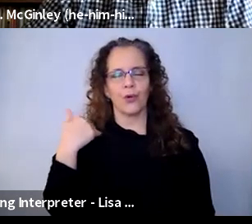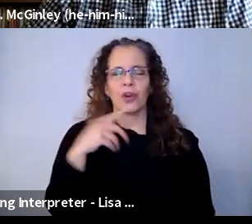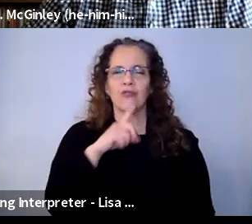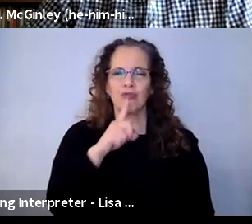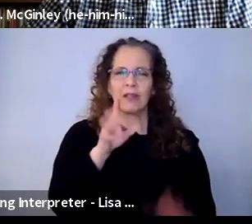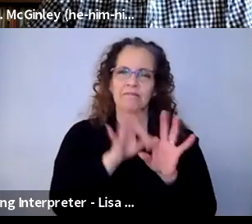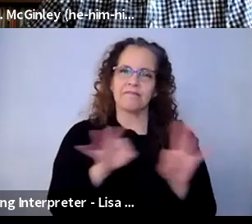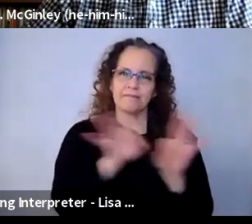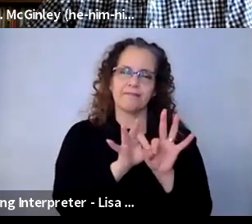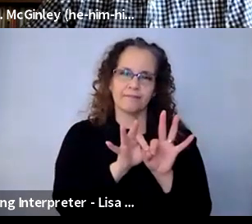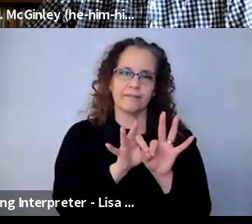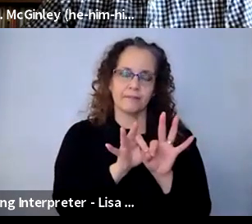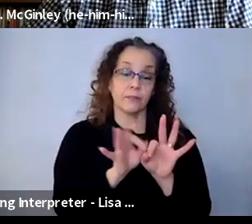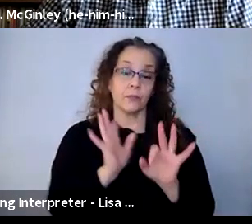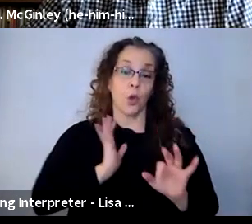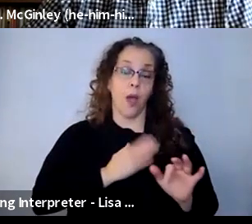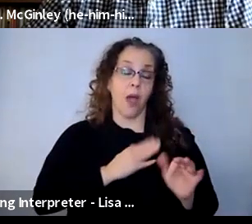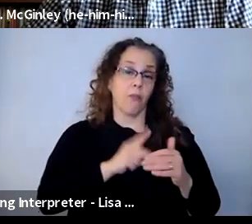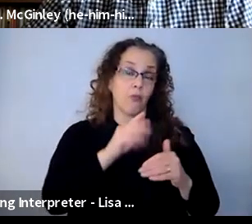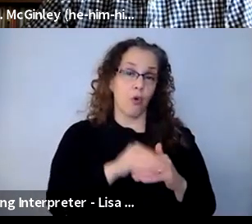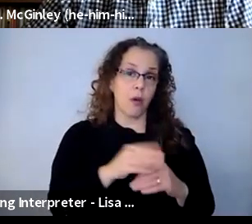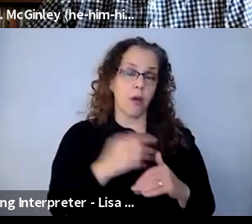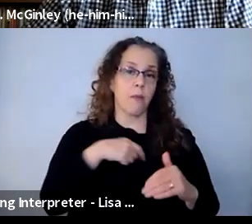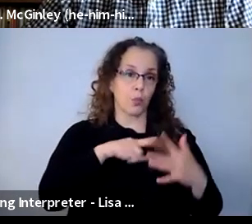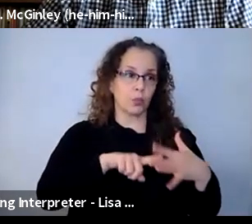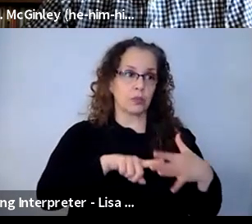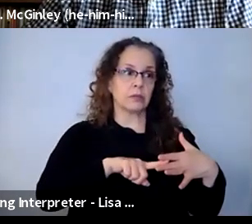so this program, you know, that we started, was about actually